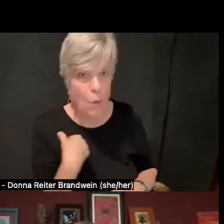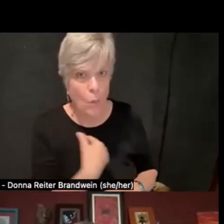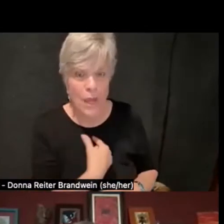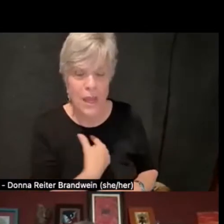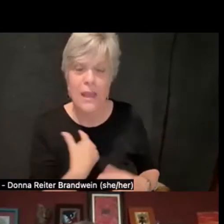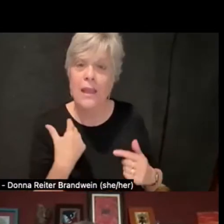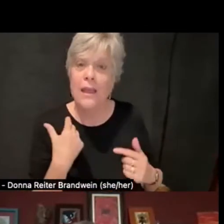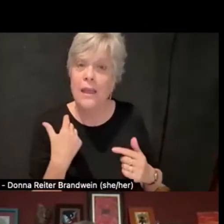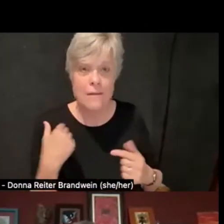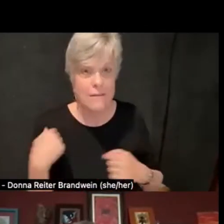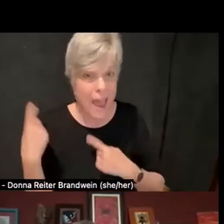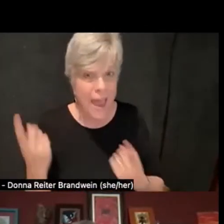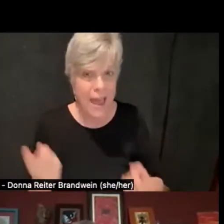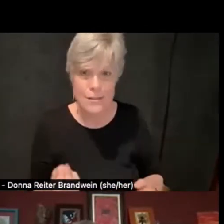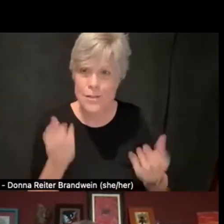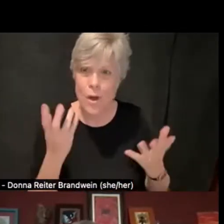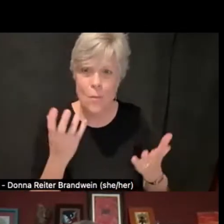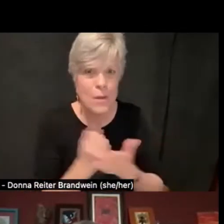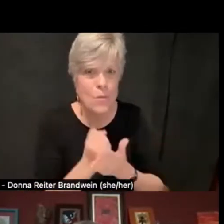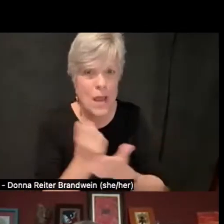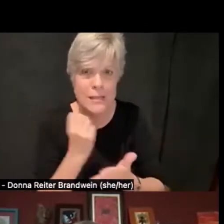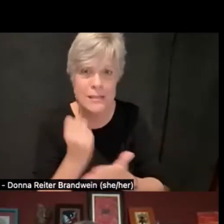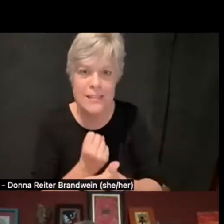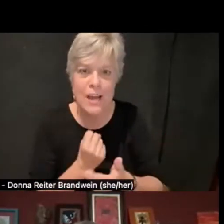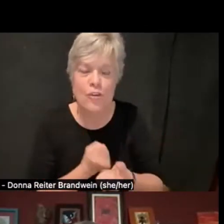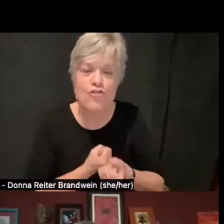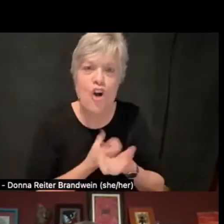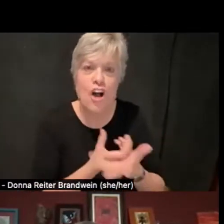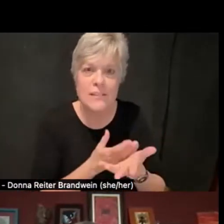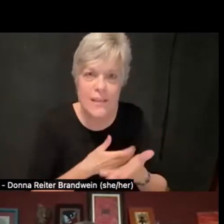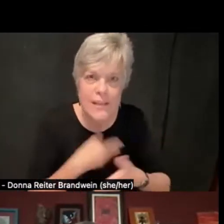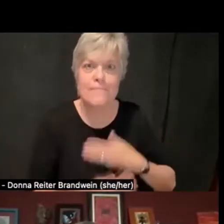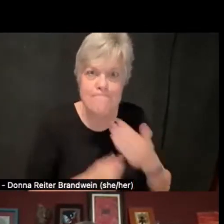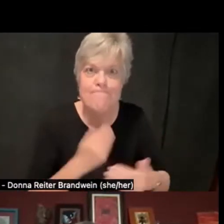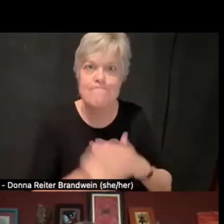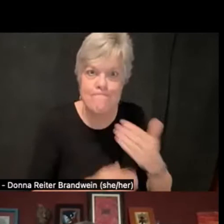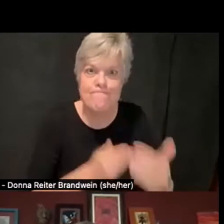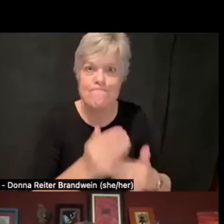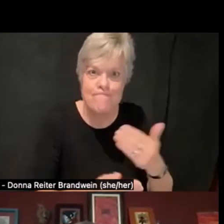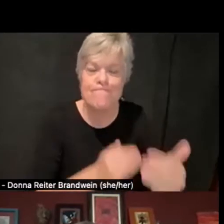that are giving us momentum to address some of these other uneven areas,